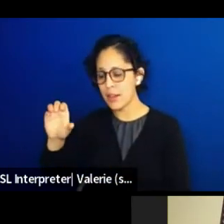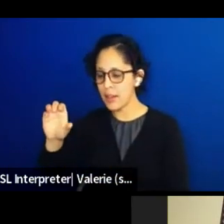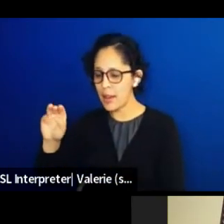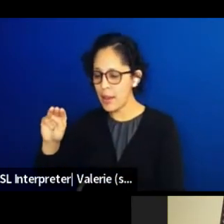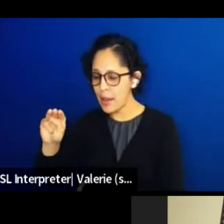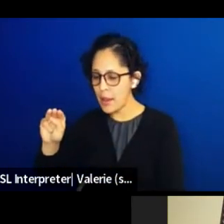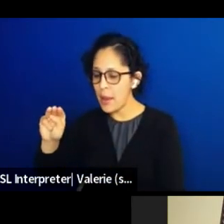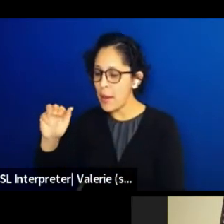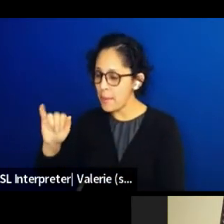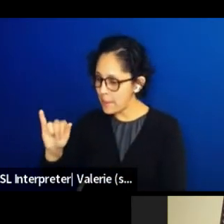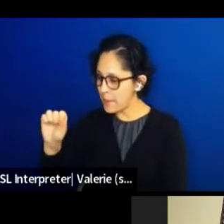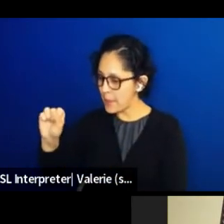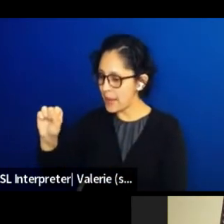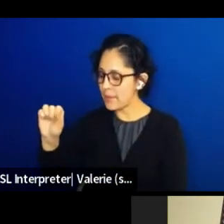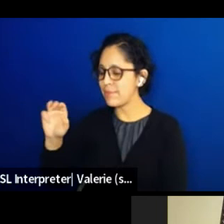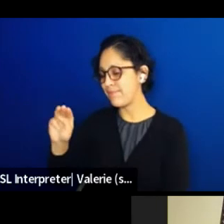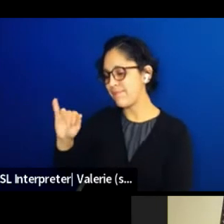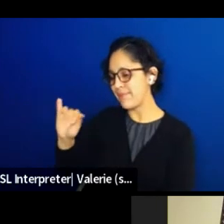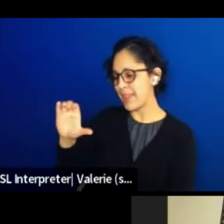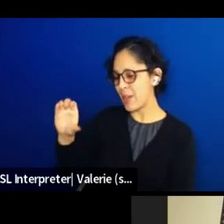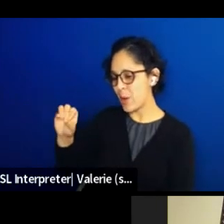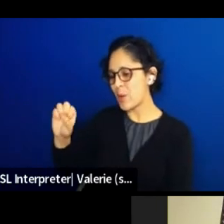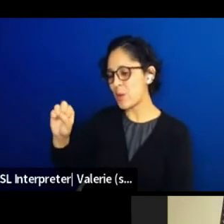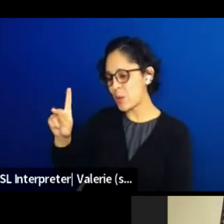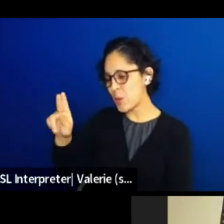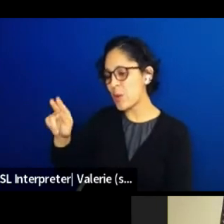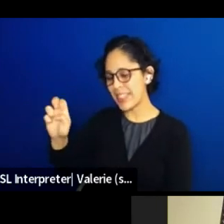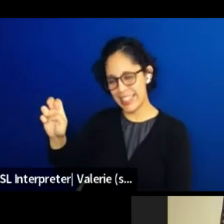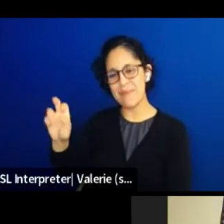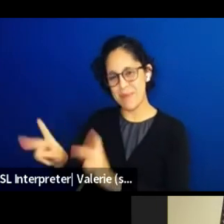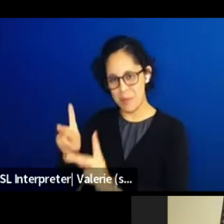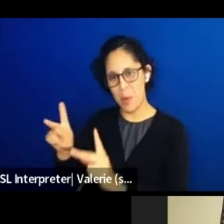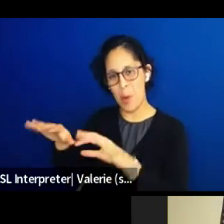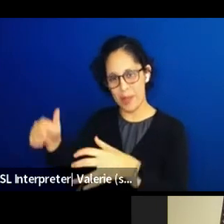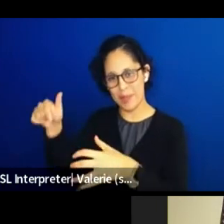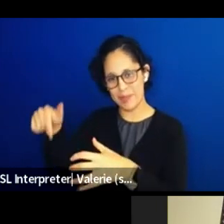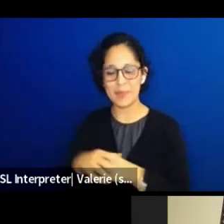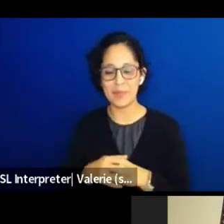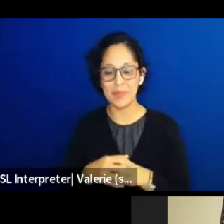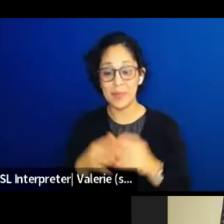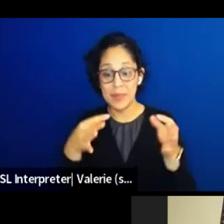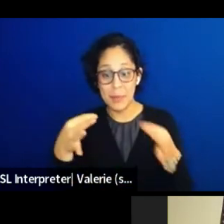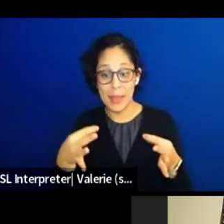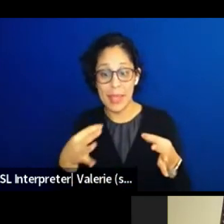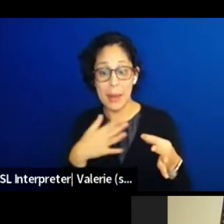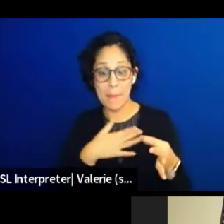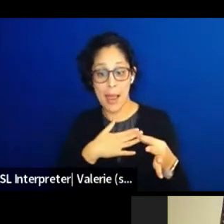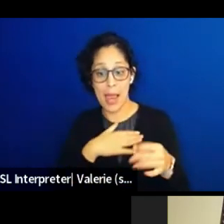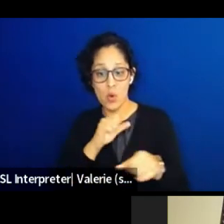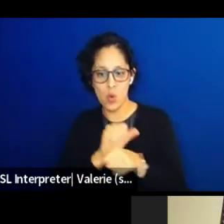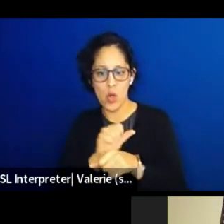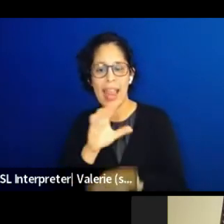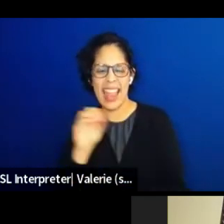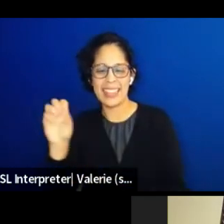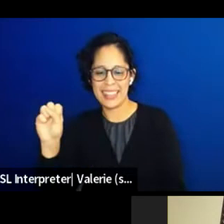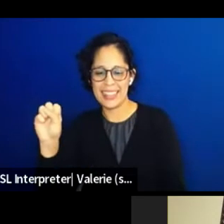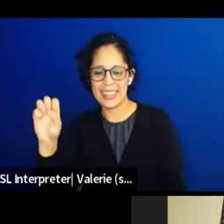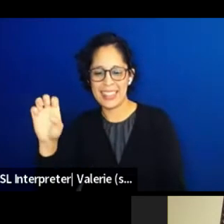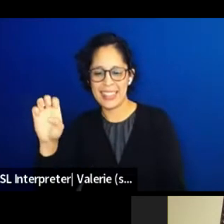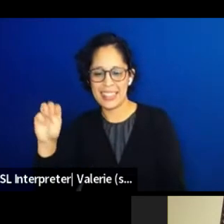So just to tell you a little bit about how I do my work, why it's important to me, who I serve,